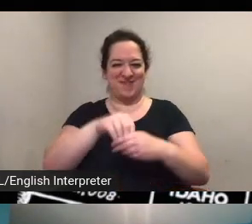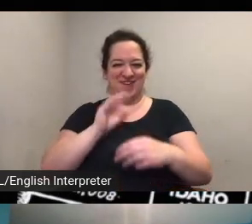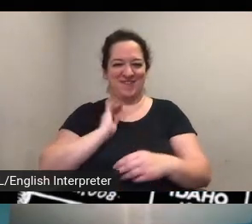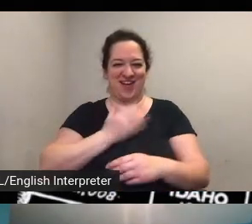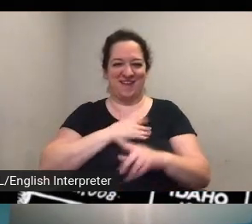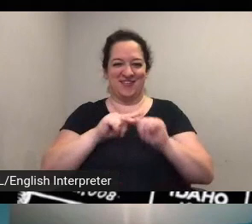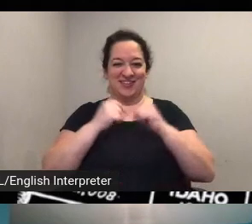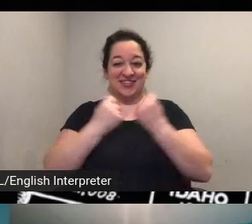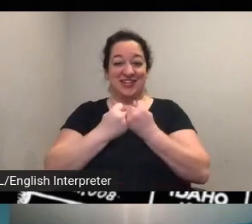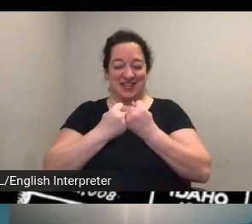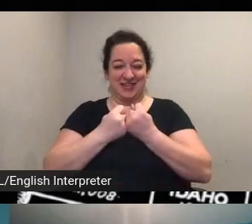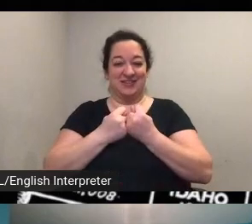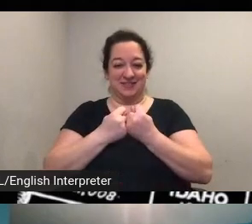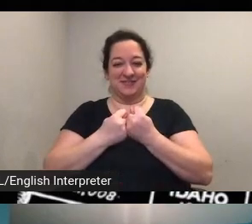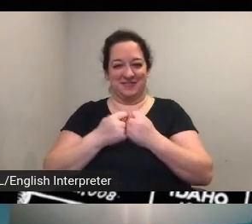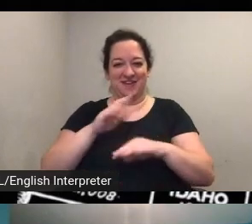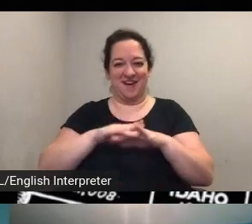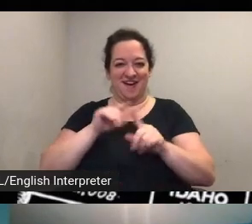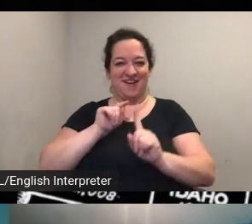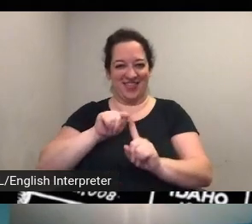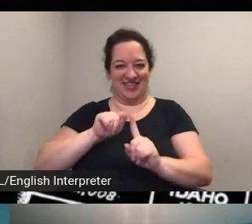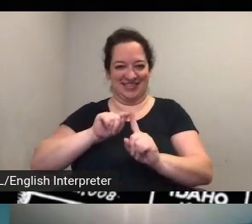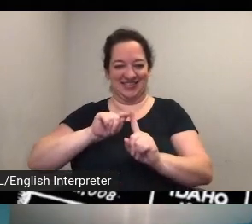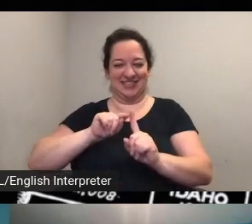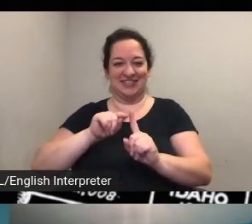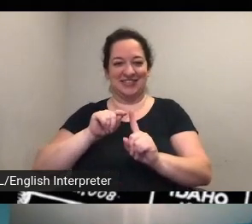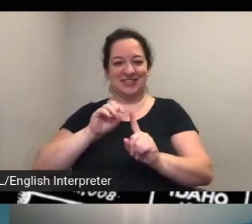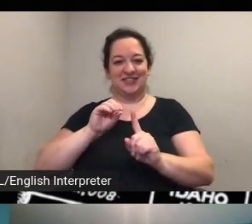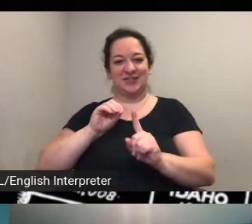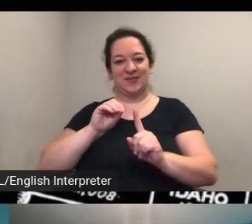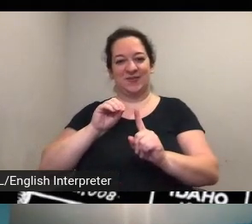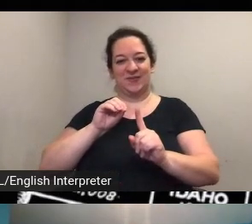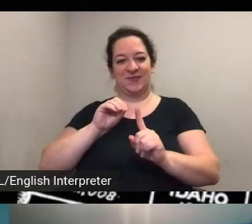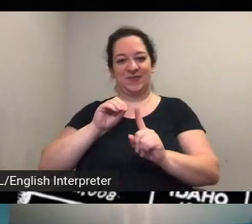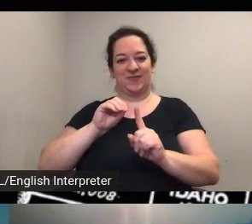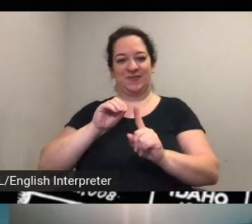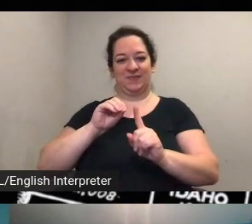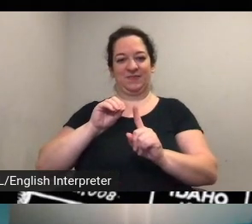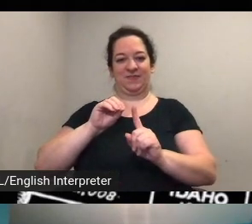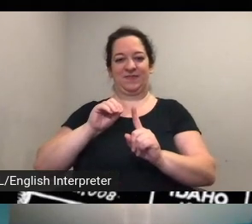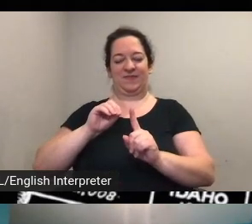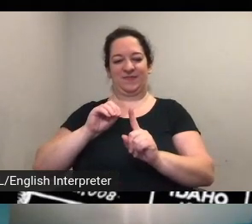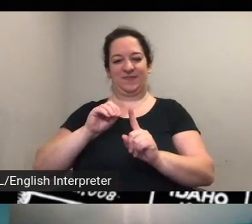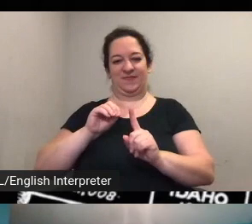so so um the i think the